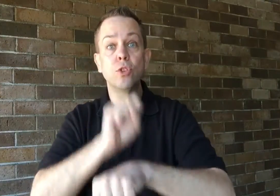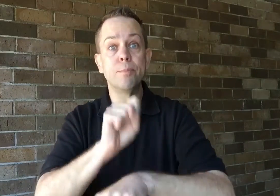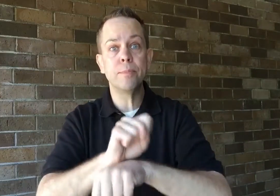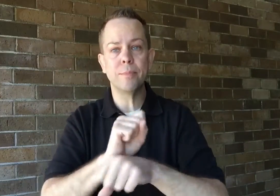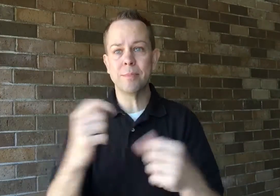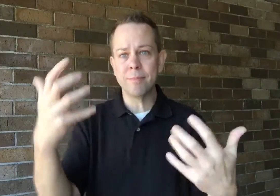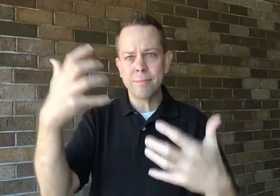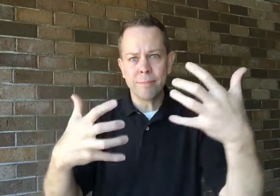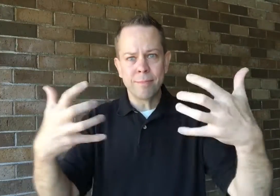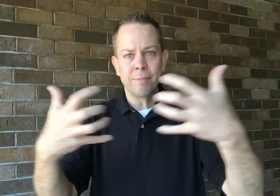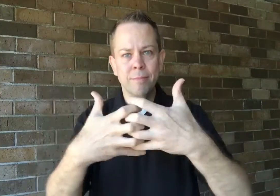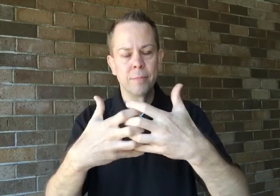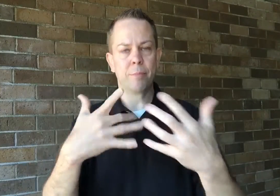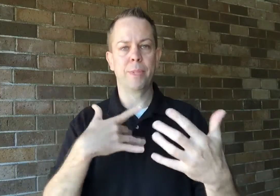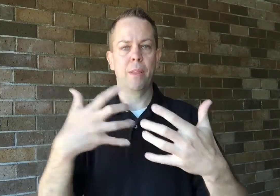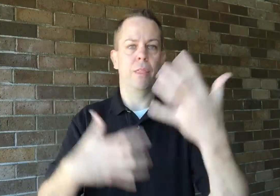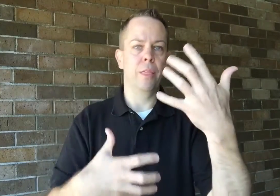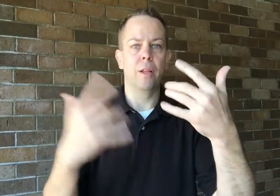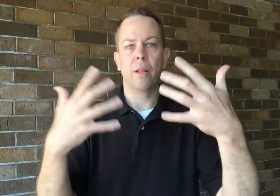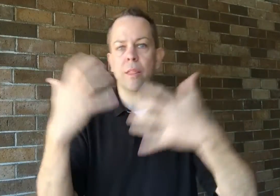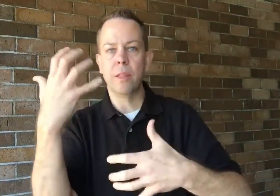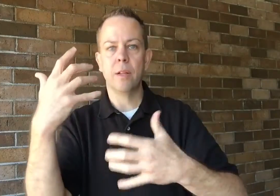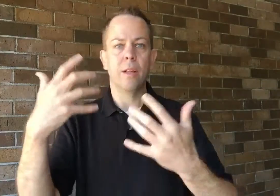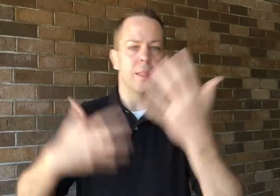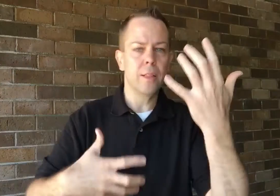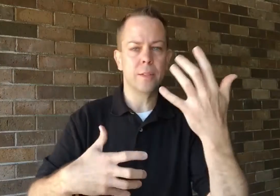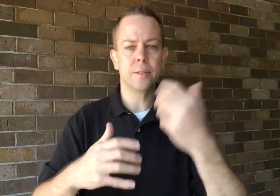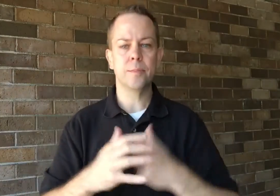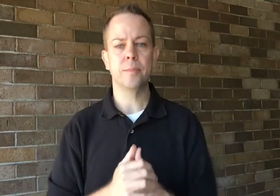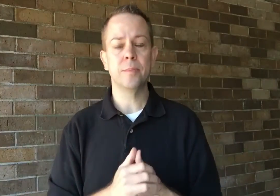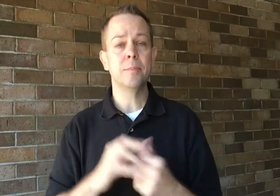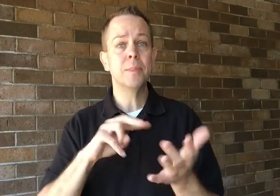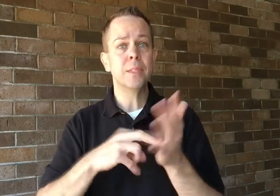for each specific job.